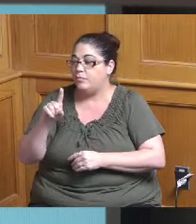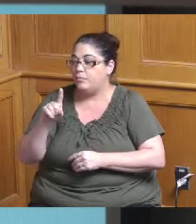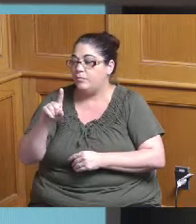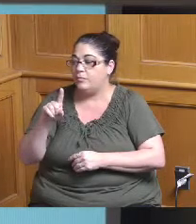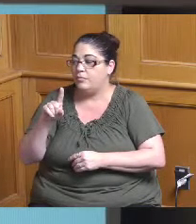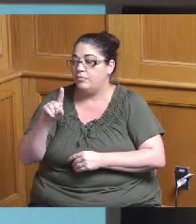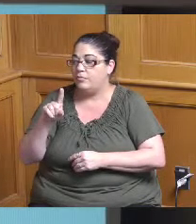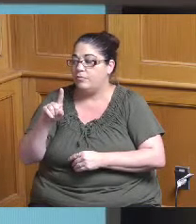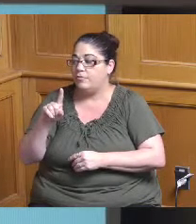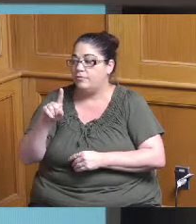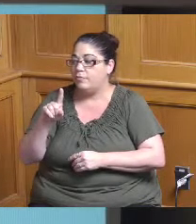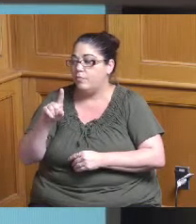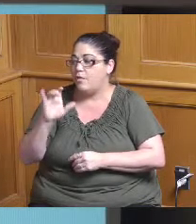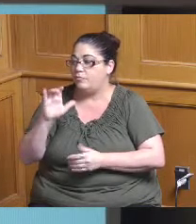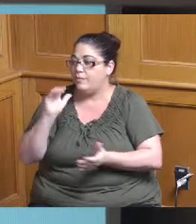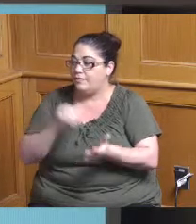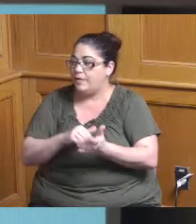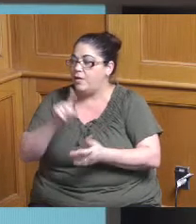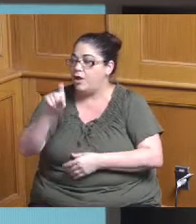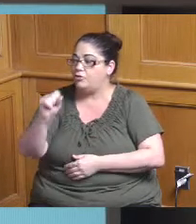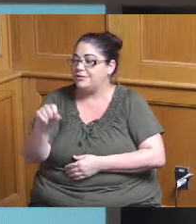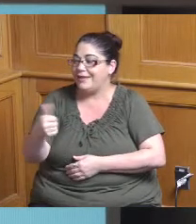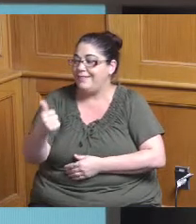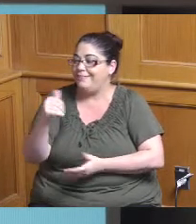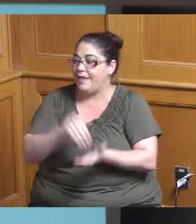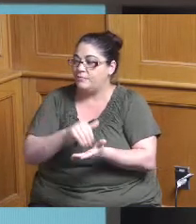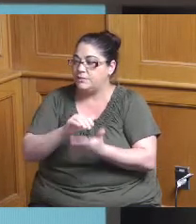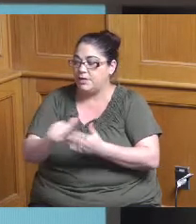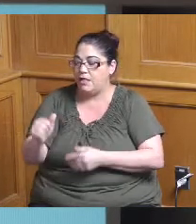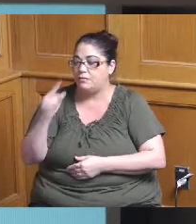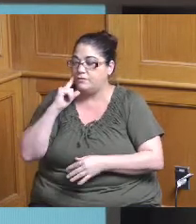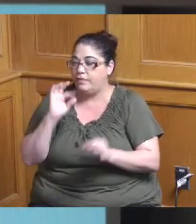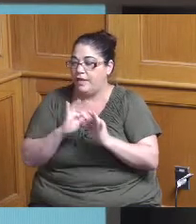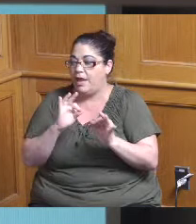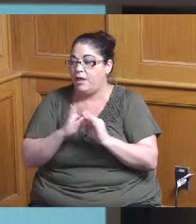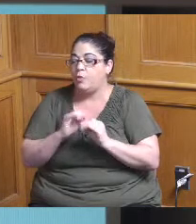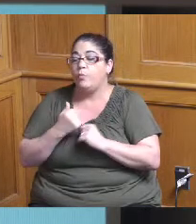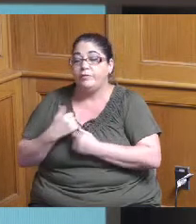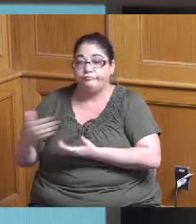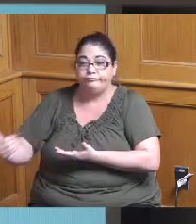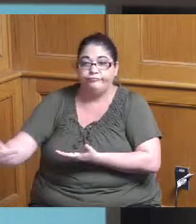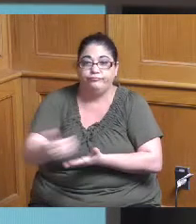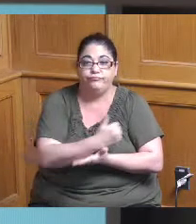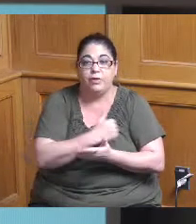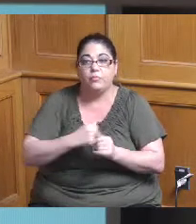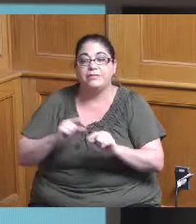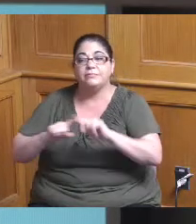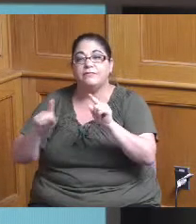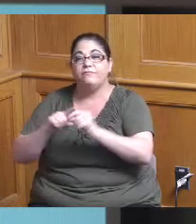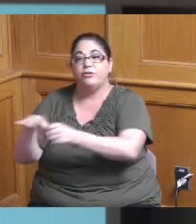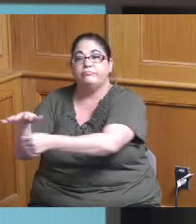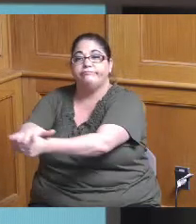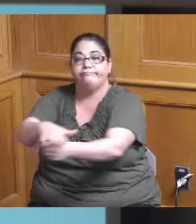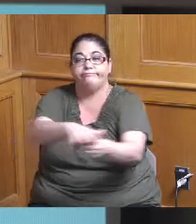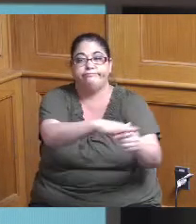program we solicited these projects from participating jurisdictions within the county